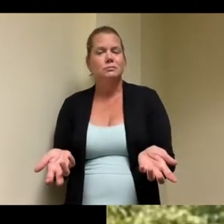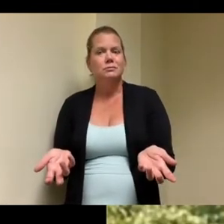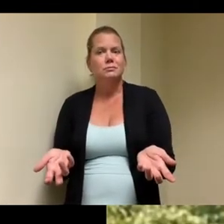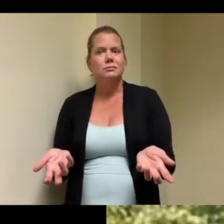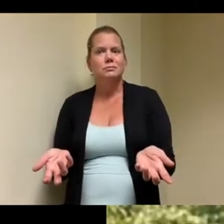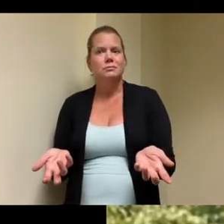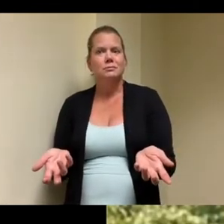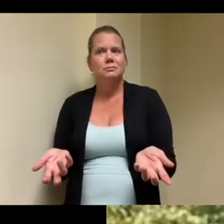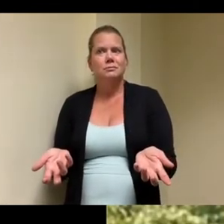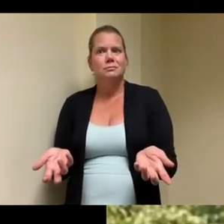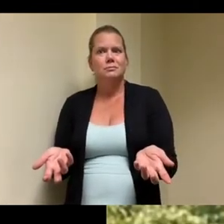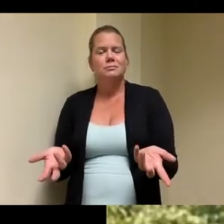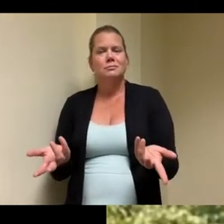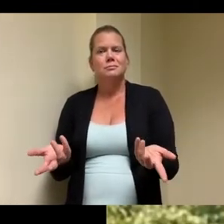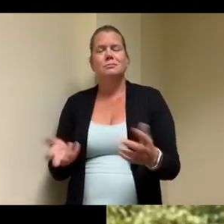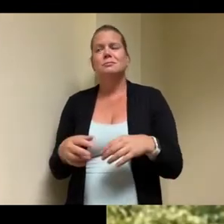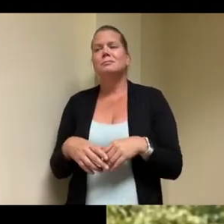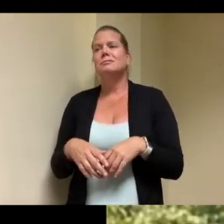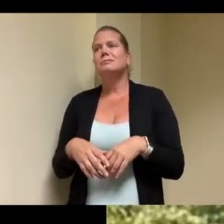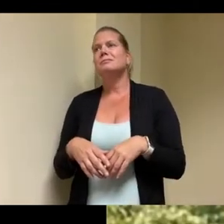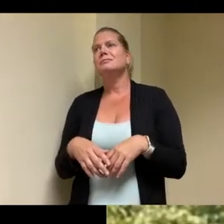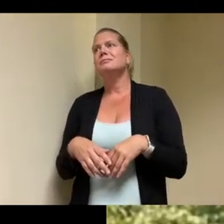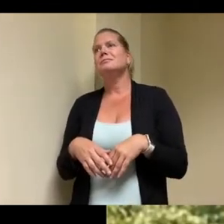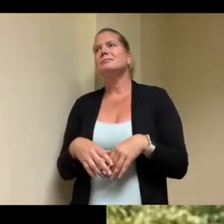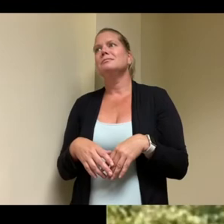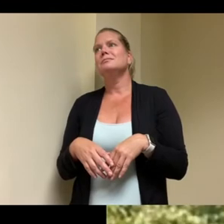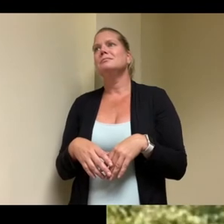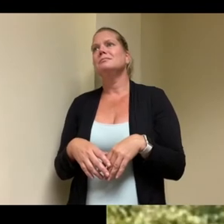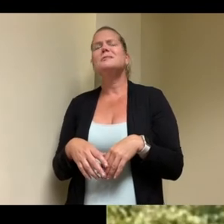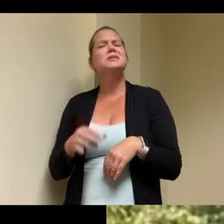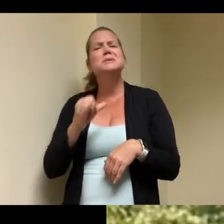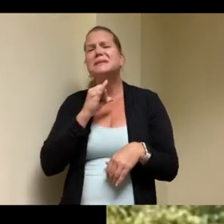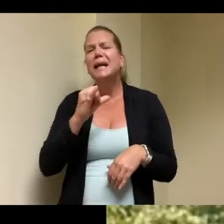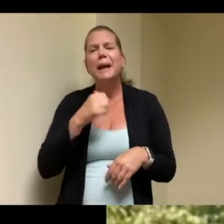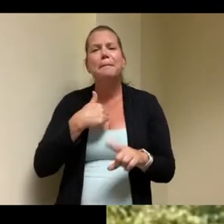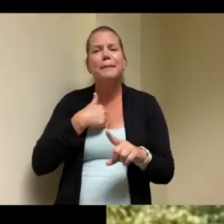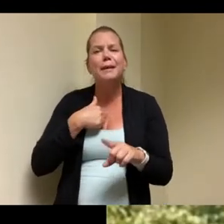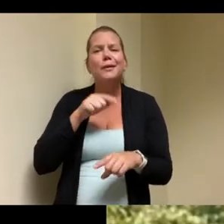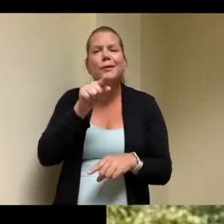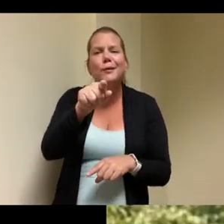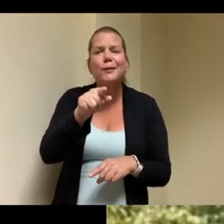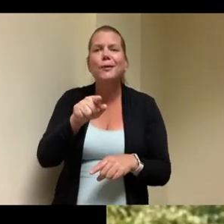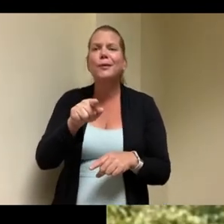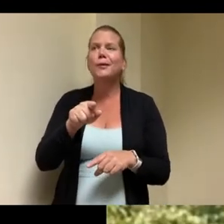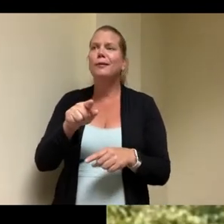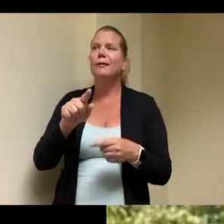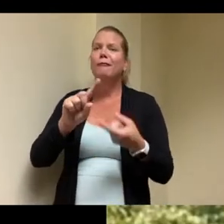like like was said just like us when we have guests over people come over uh just to feel like you're in a home